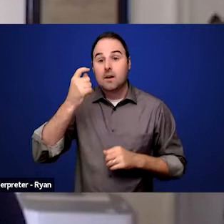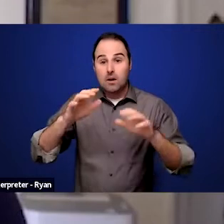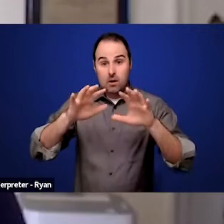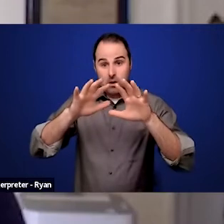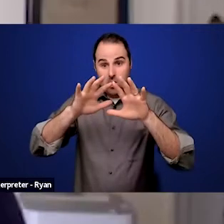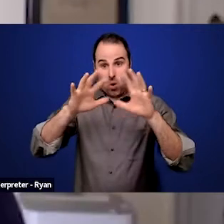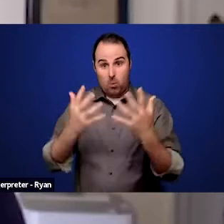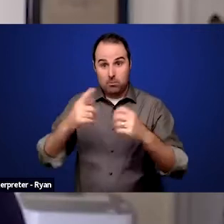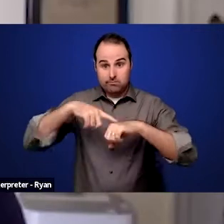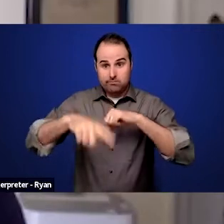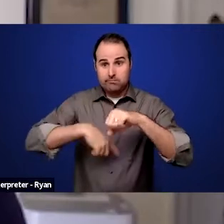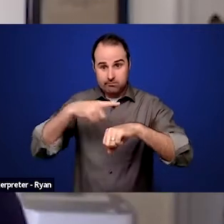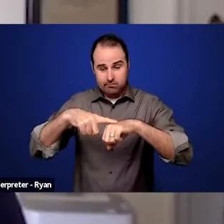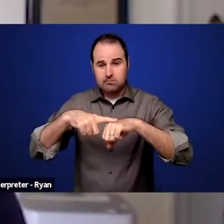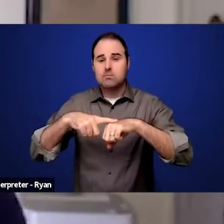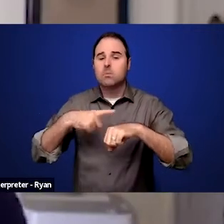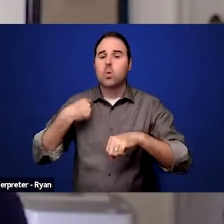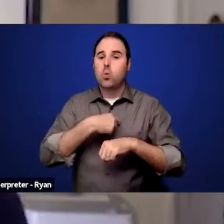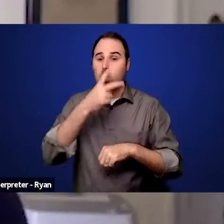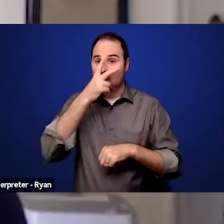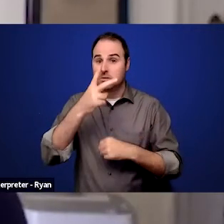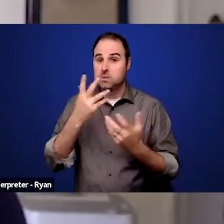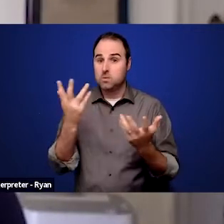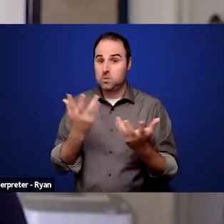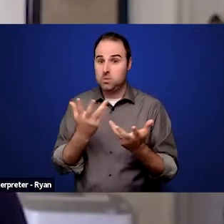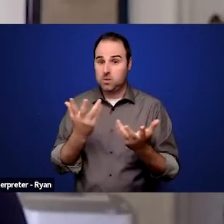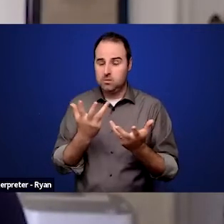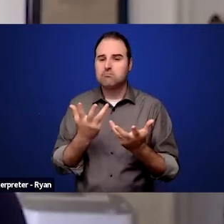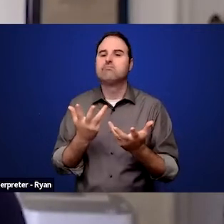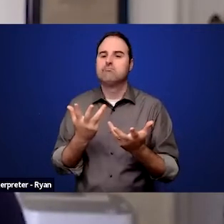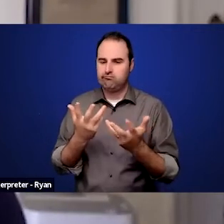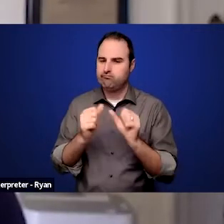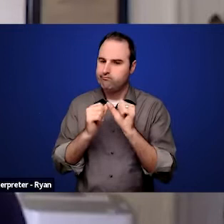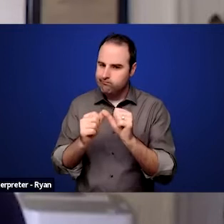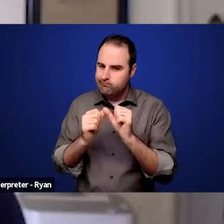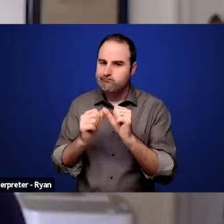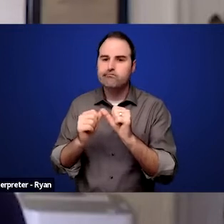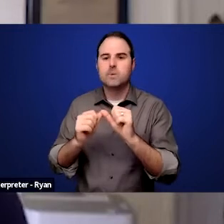what we have been seeing is a continually advancing disability rights movement